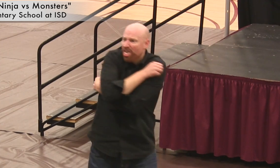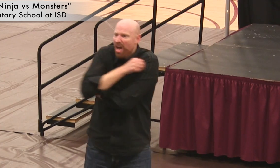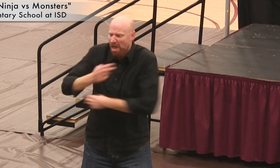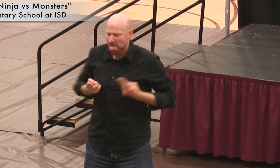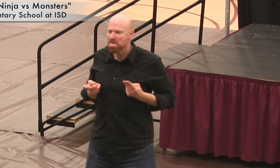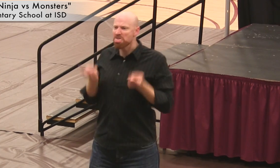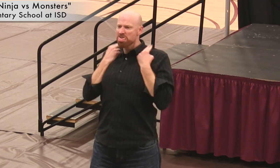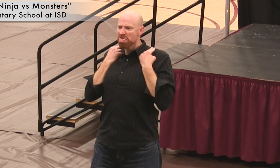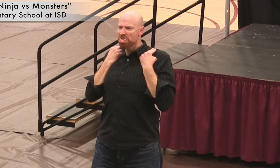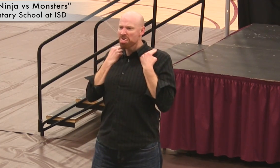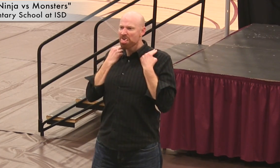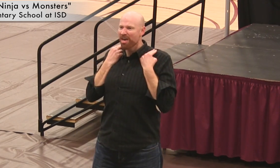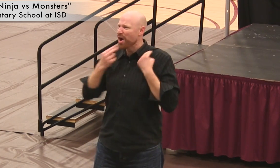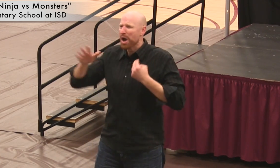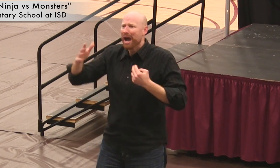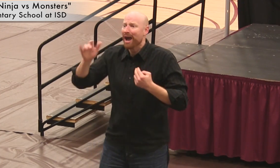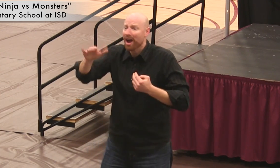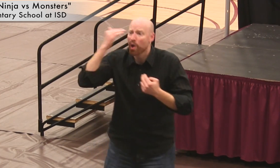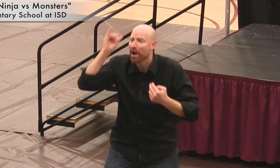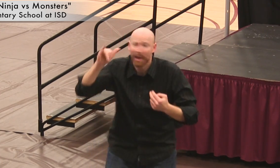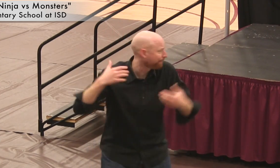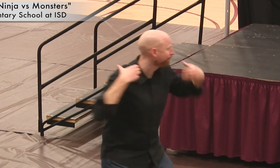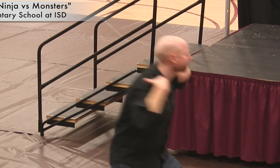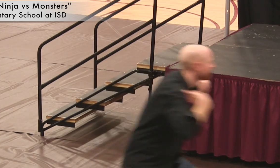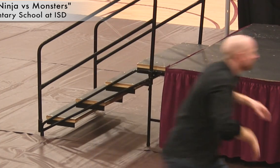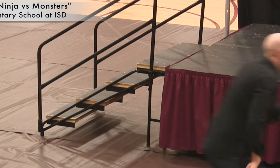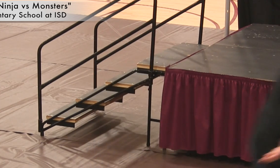strapped to your chest! It was like… hold on a sec…